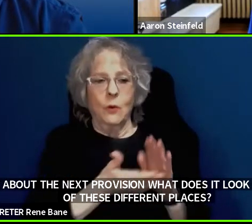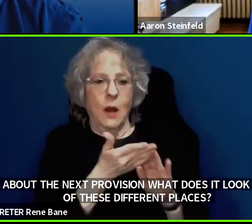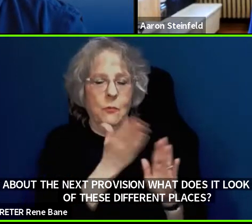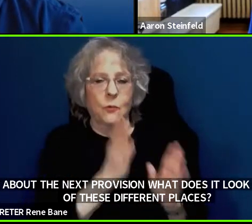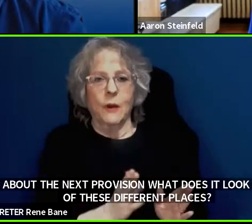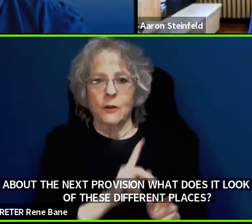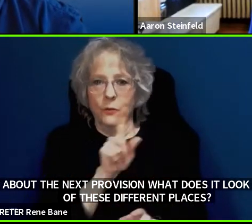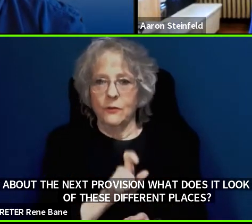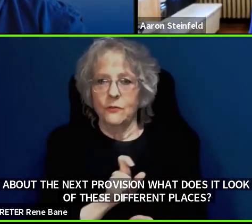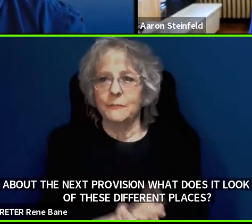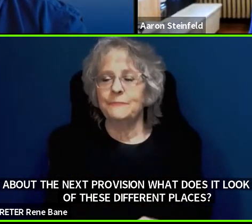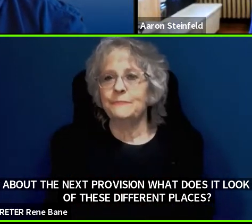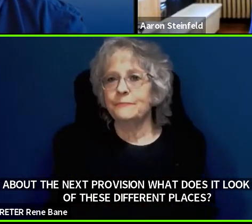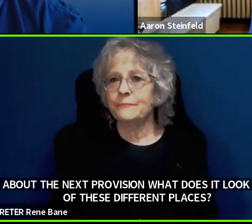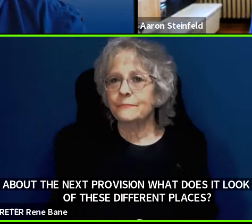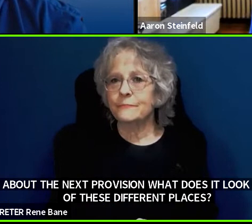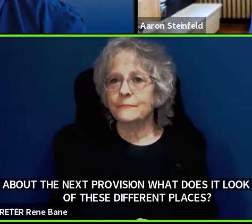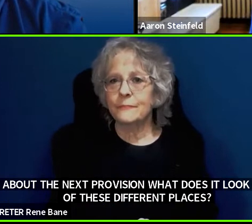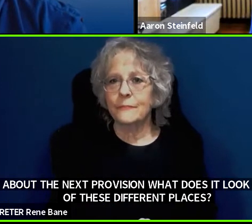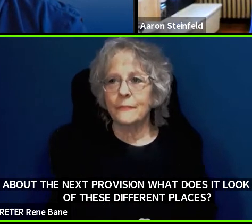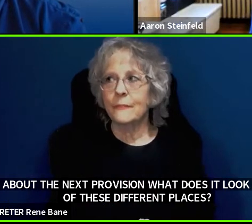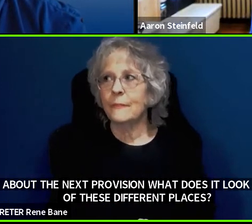The nature of driving an autonomous vehicle in a complex